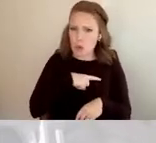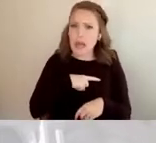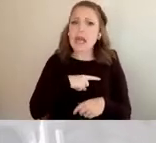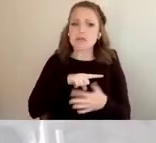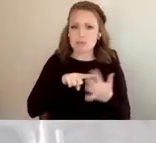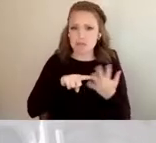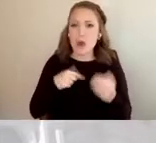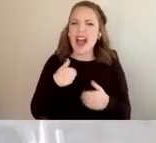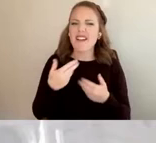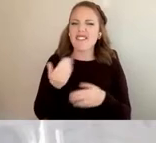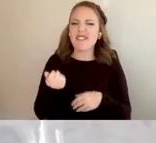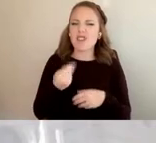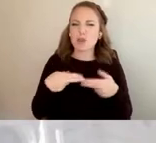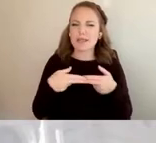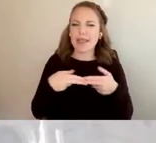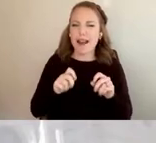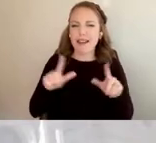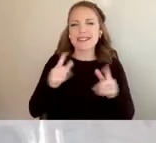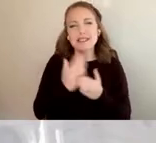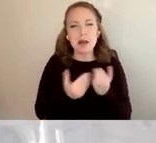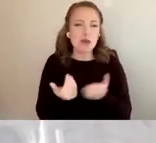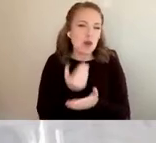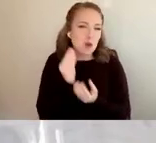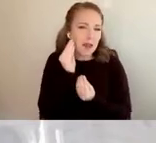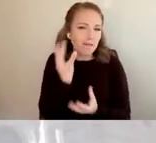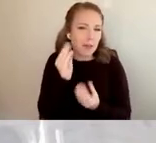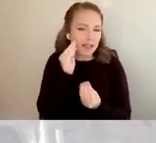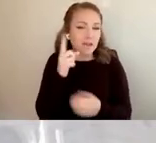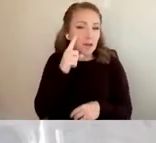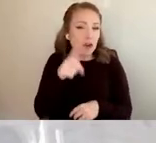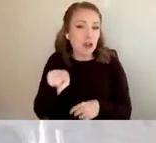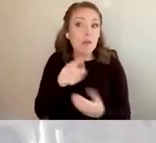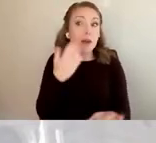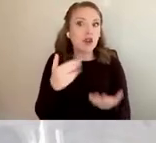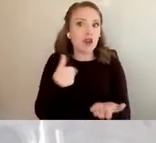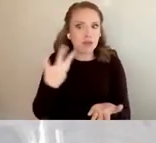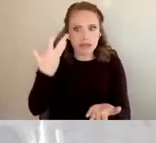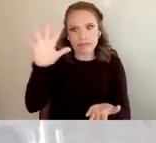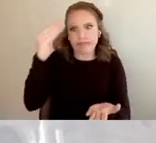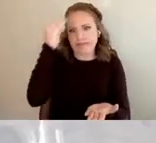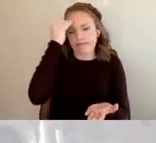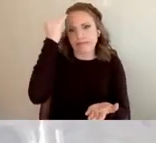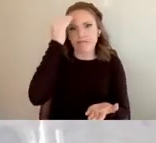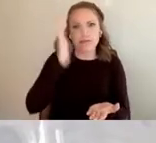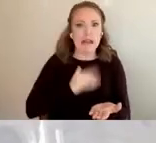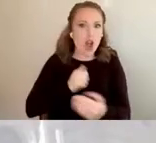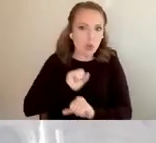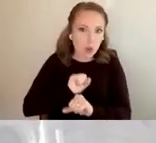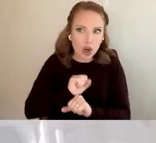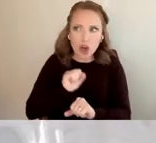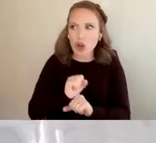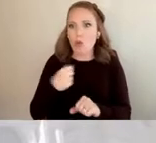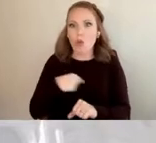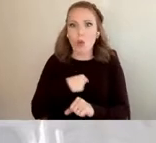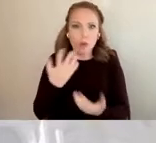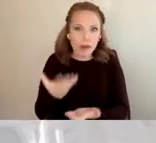Even for those of you who are very familiar with our work, who we are and what we offer. But for those of you who may be joining us